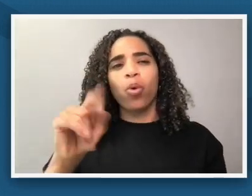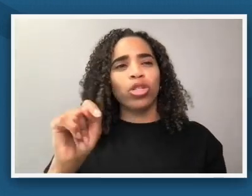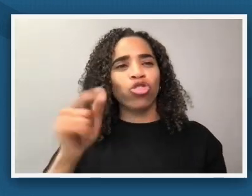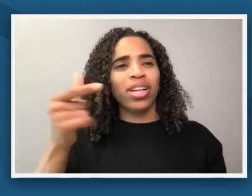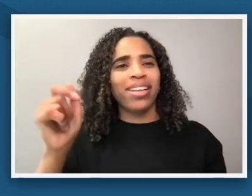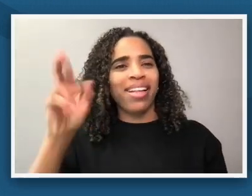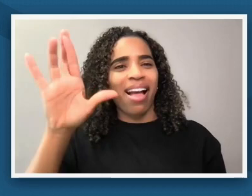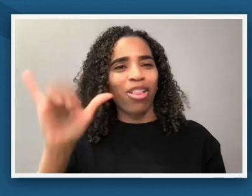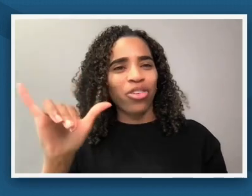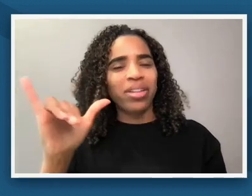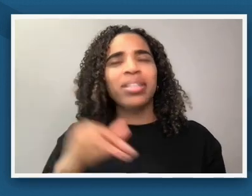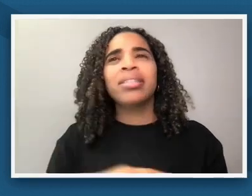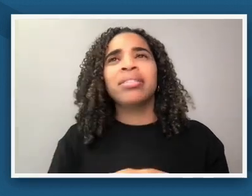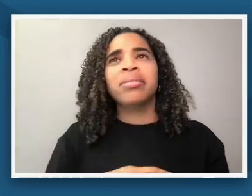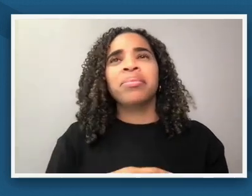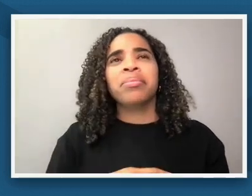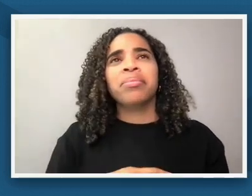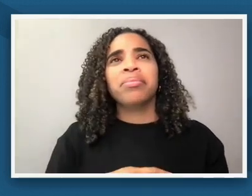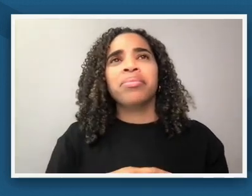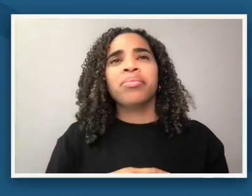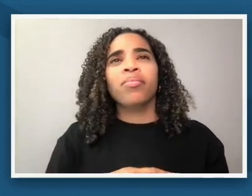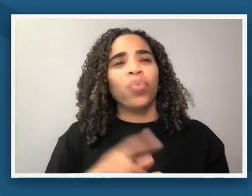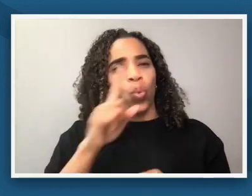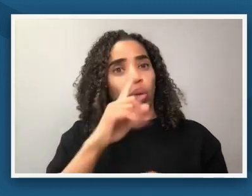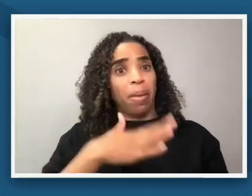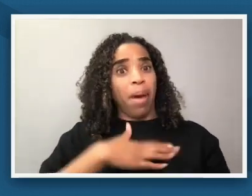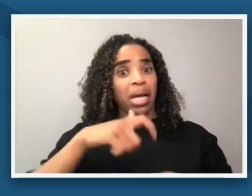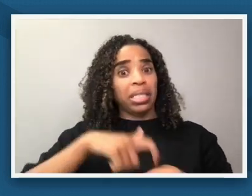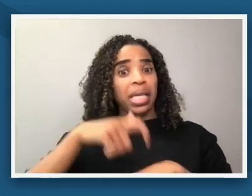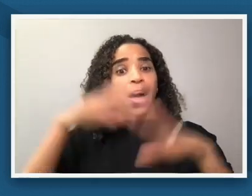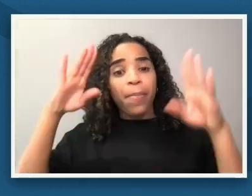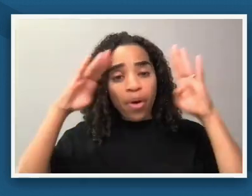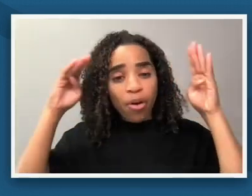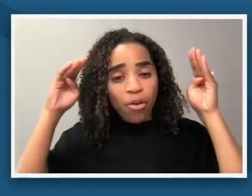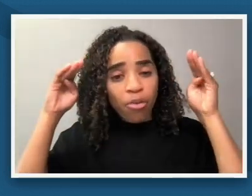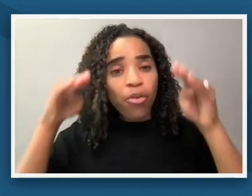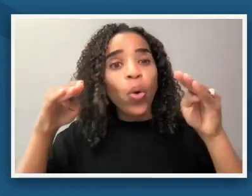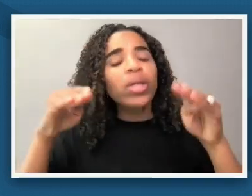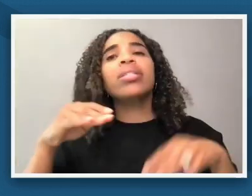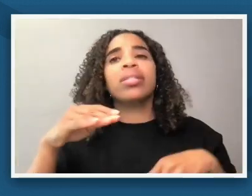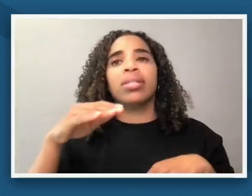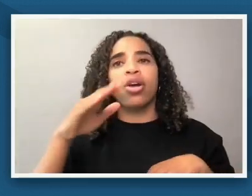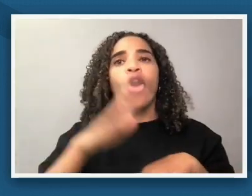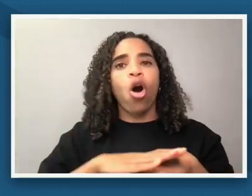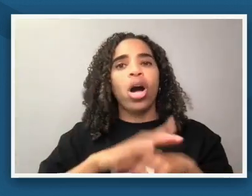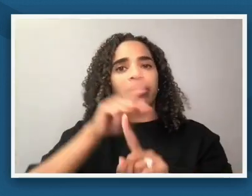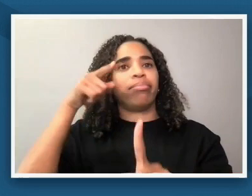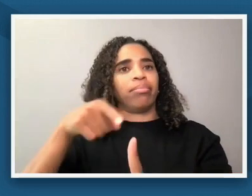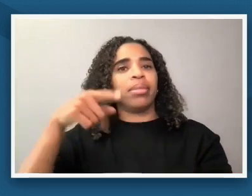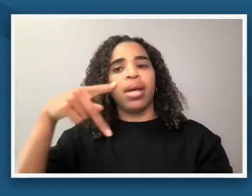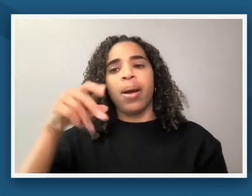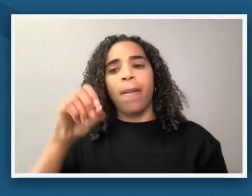been specifically focused on a portrait